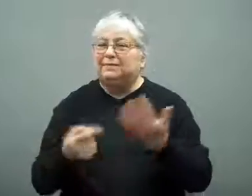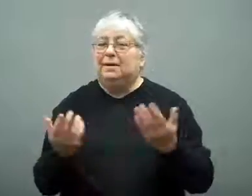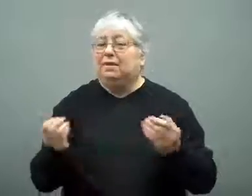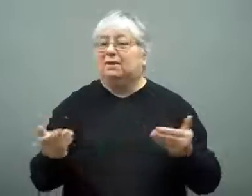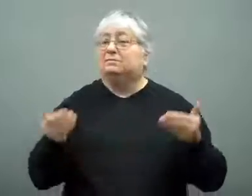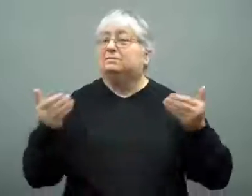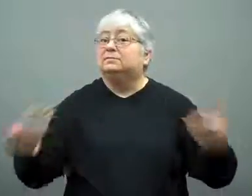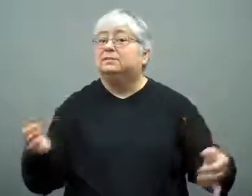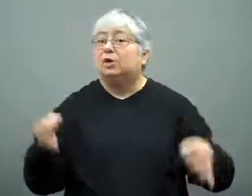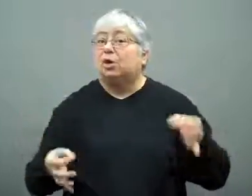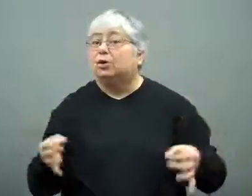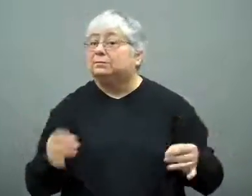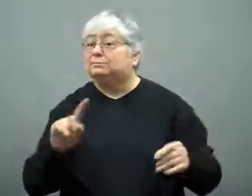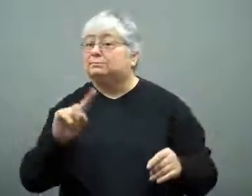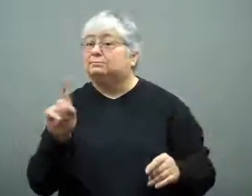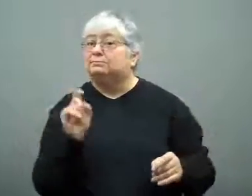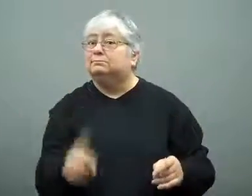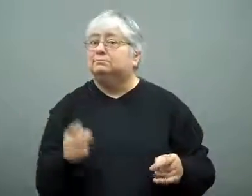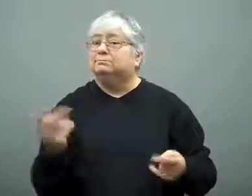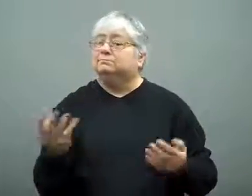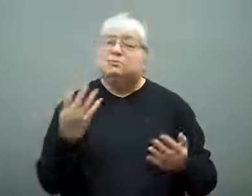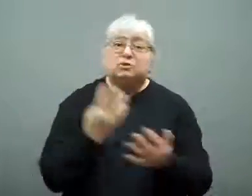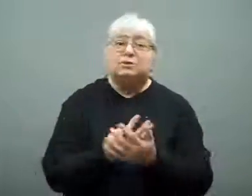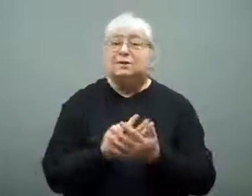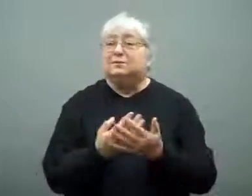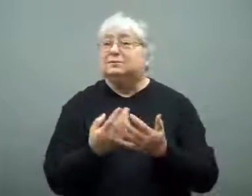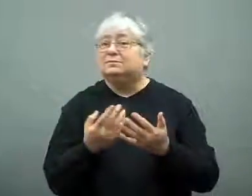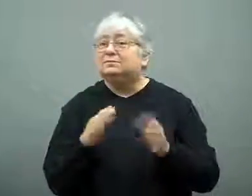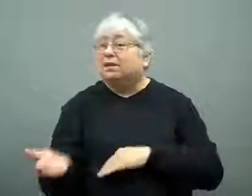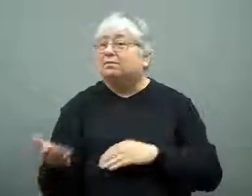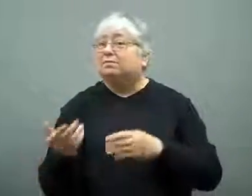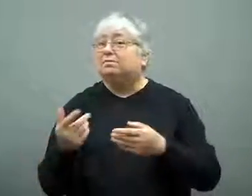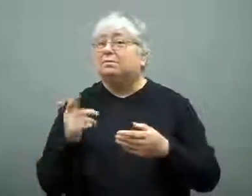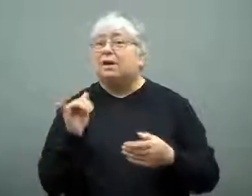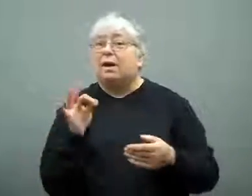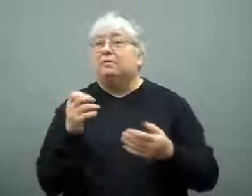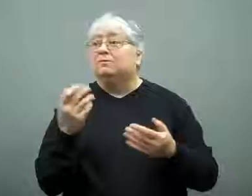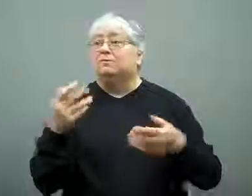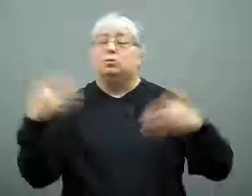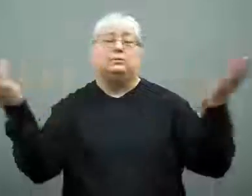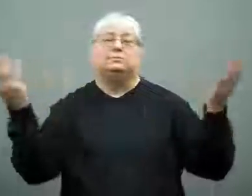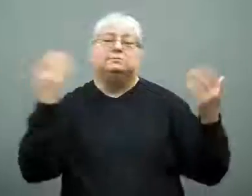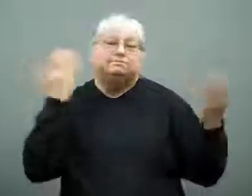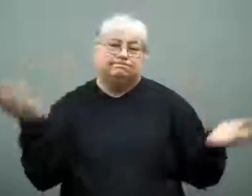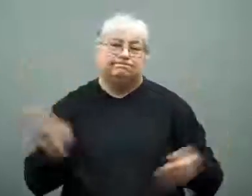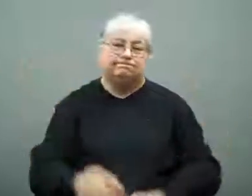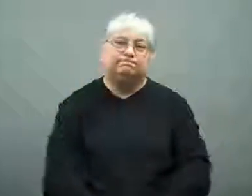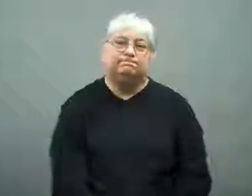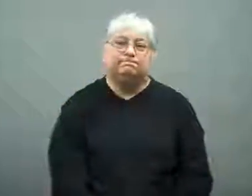Later in the court proceedings we'll see what penalty will be, death or life in prison.